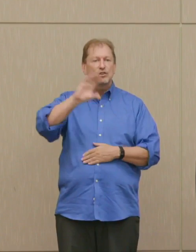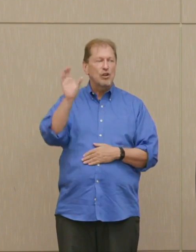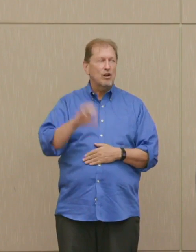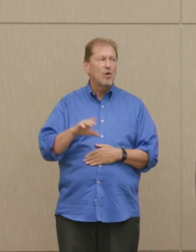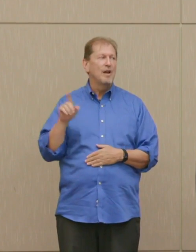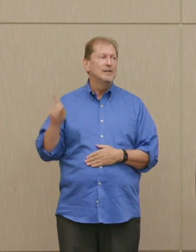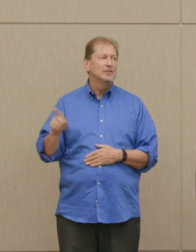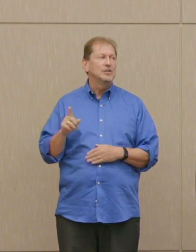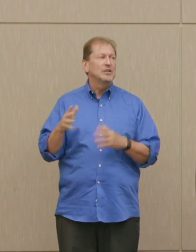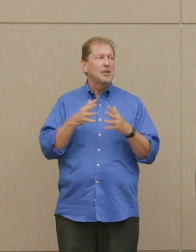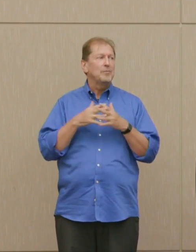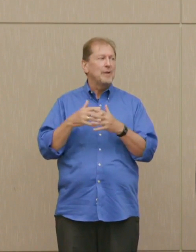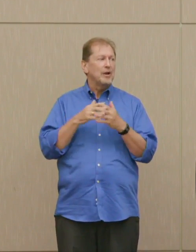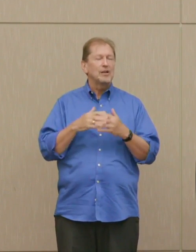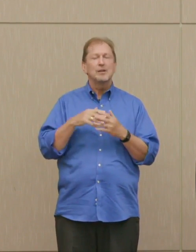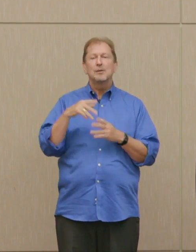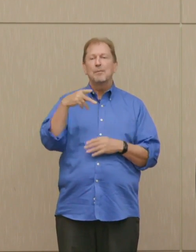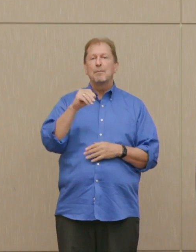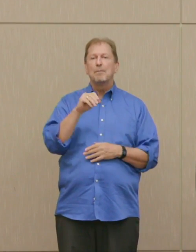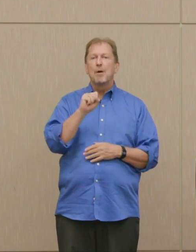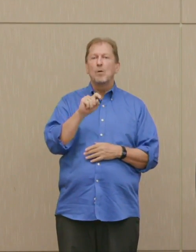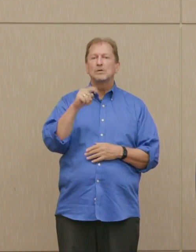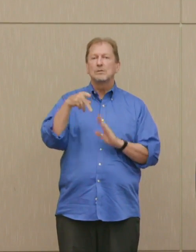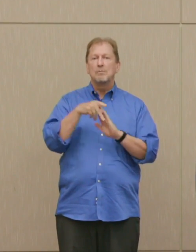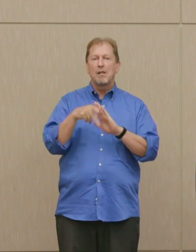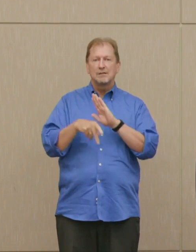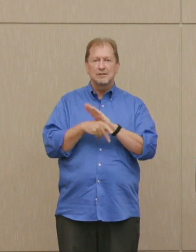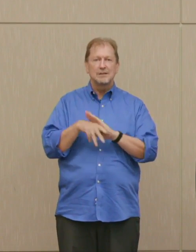politics, public policy, and political economy.